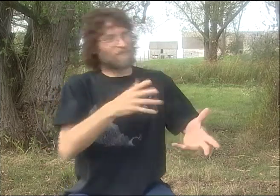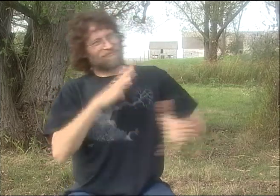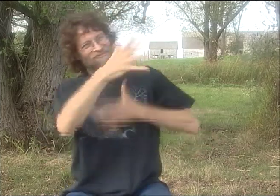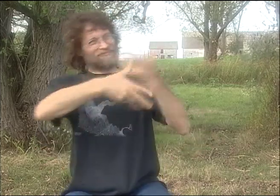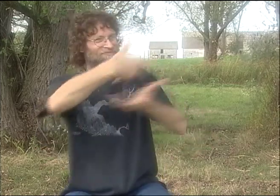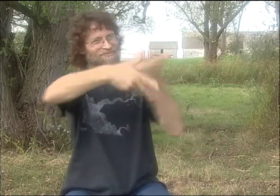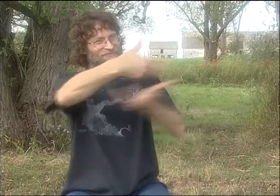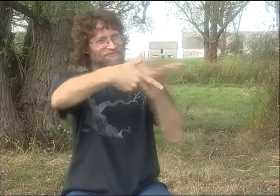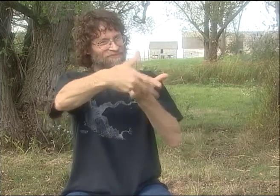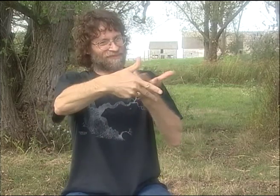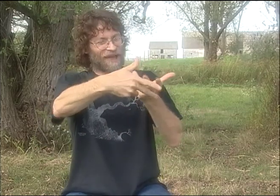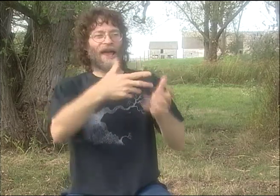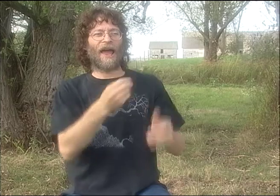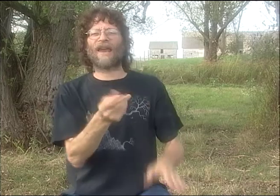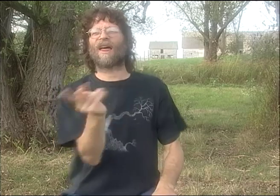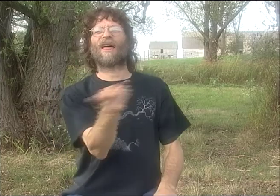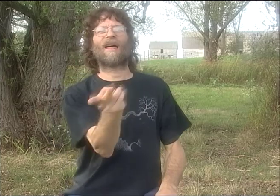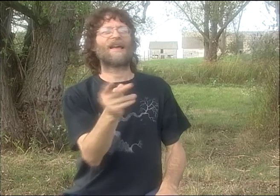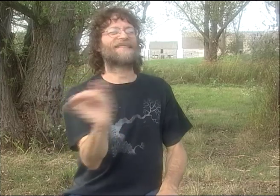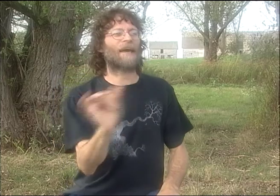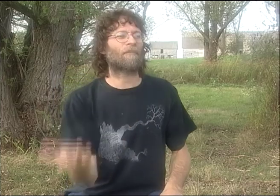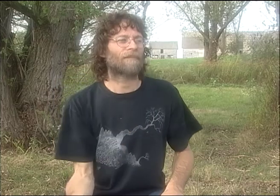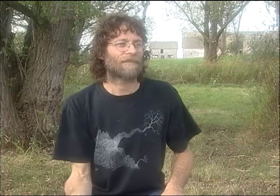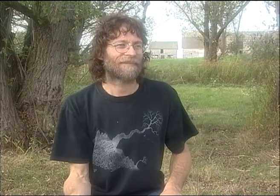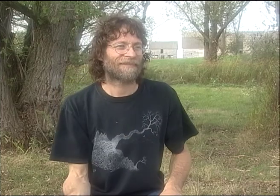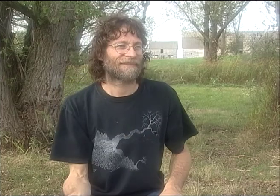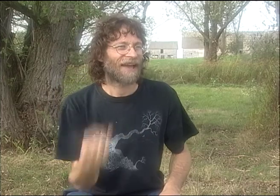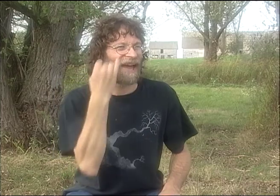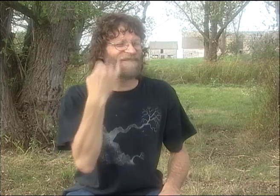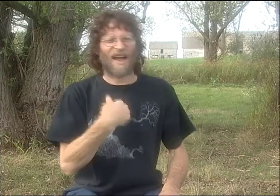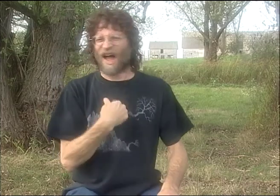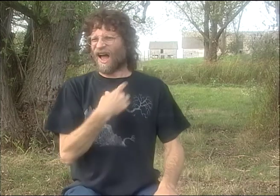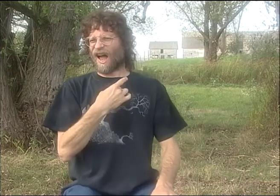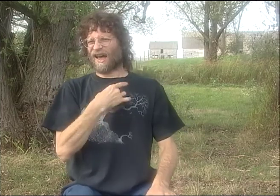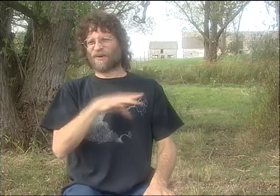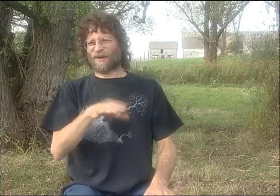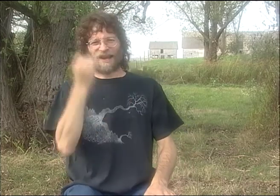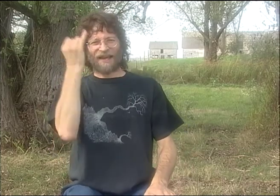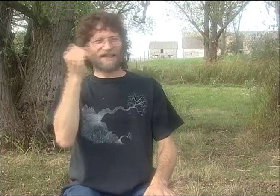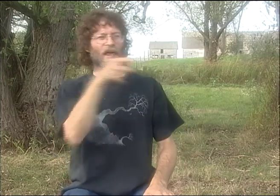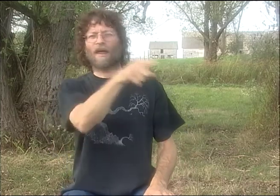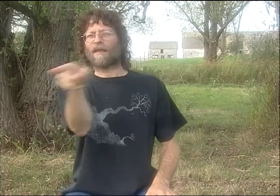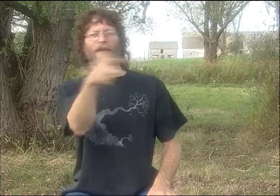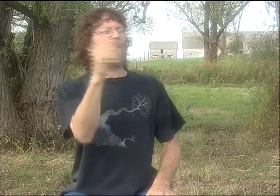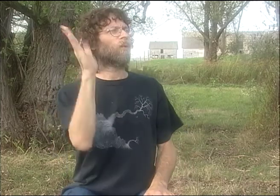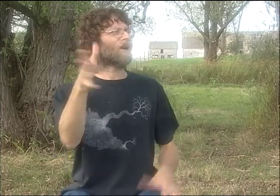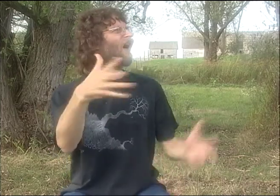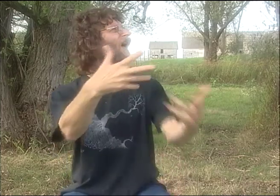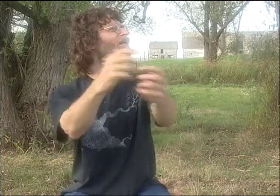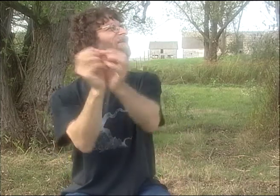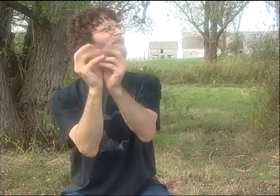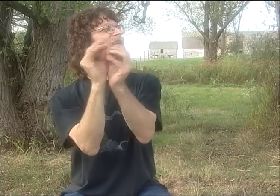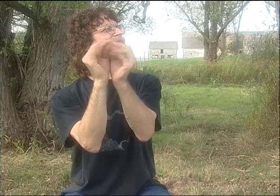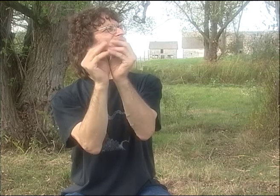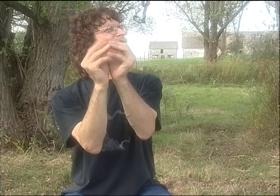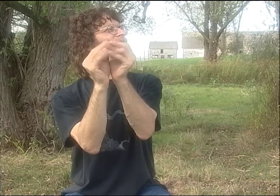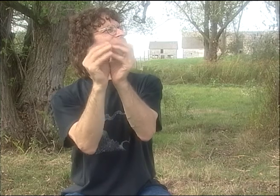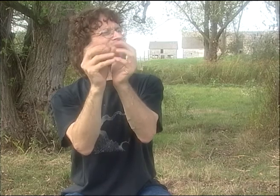SOMETIMES I WOULD GO TO ONE, THEY DIDN'T LIKE IT, I'D GO TO THE OTHER, AND THEN WE WOULD TAKE OFF. SOMETIMES PETER AND DEBBIE HAD SOMETHING THAT I DIDN'T CARE FOR, BUT THEN THEY'D SAY,